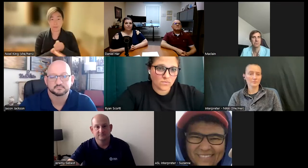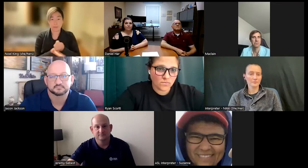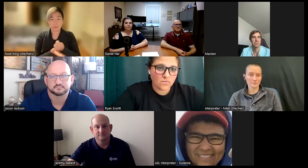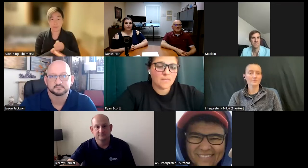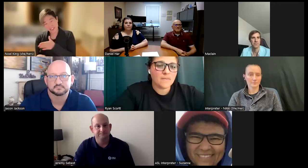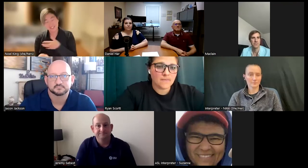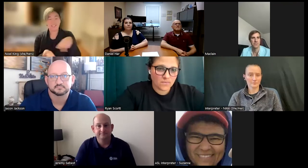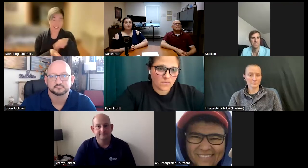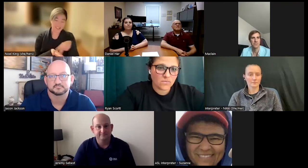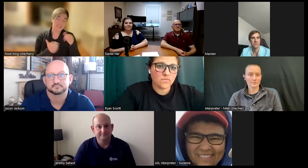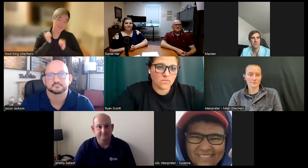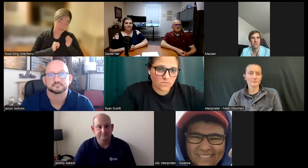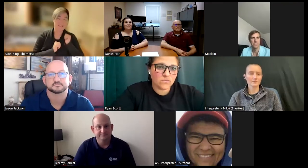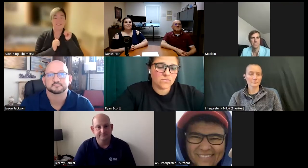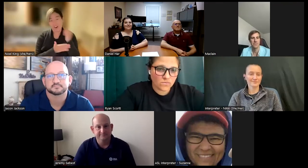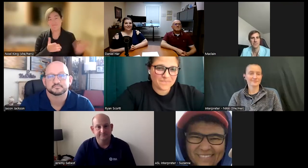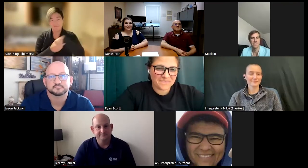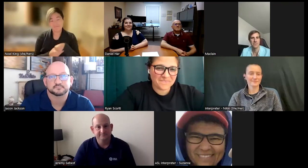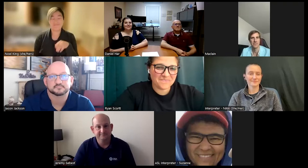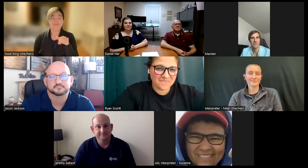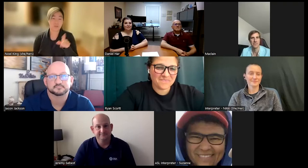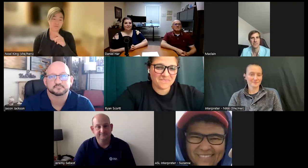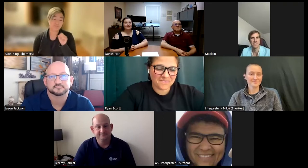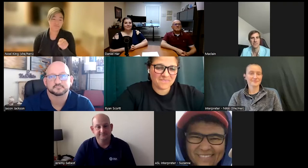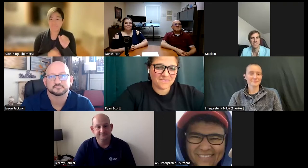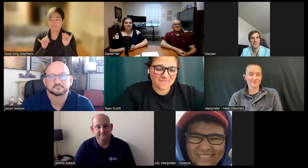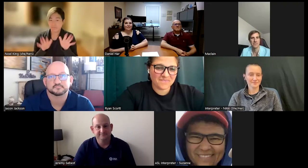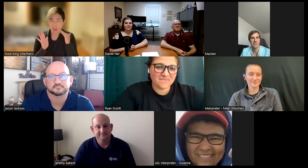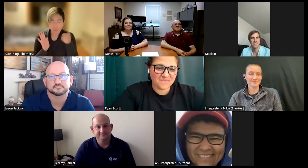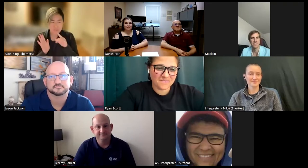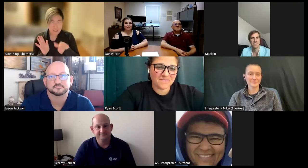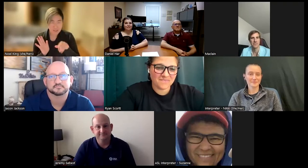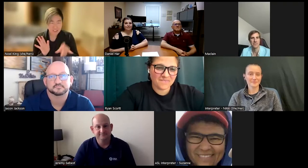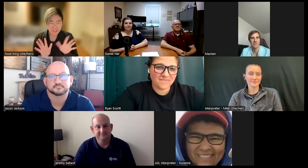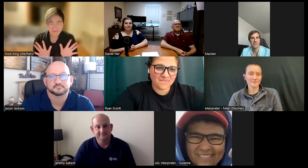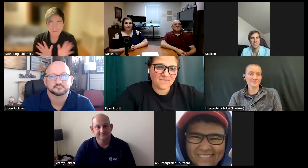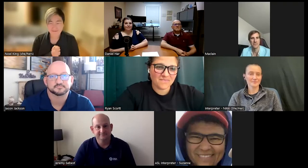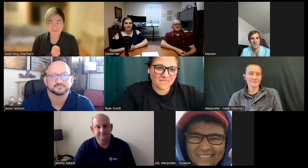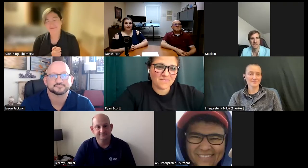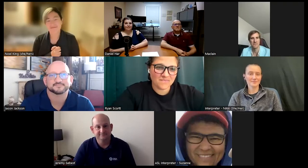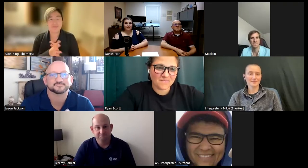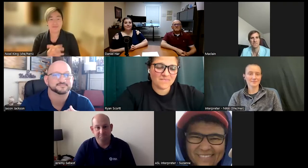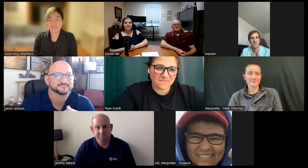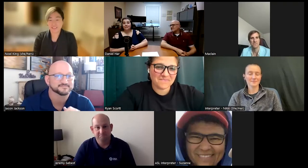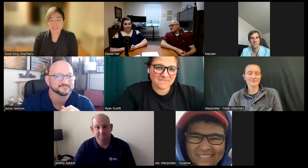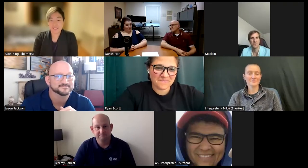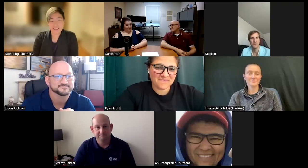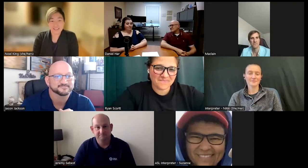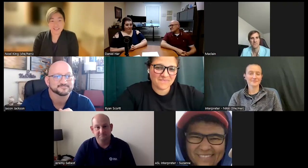get my, both. All my art therapy, music therapy and it incorporates all sorts of therapies. I'm hoping I answered your